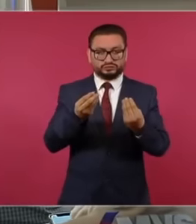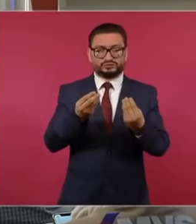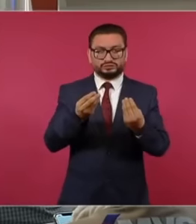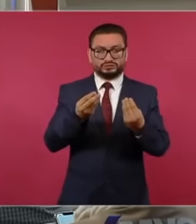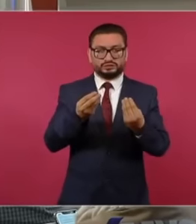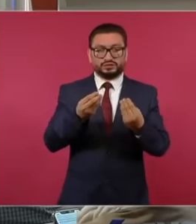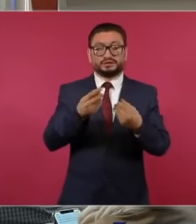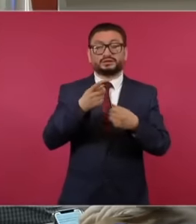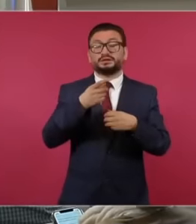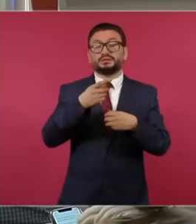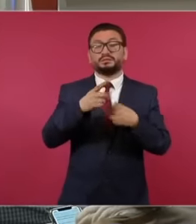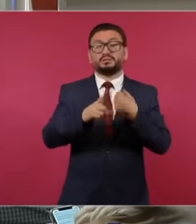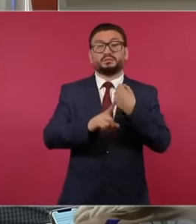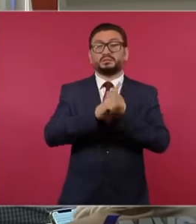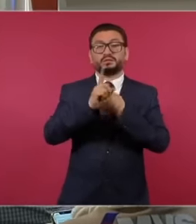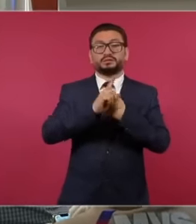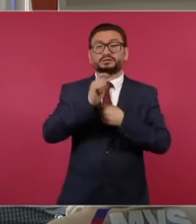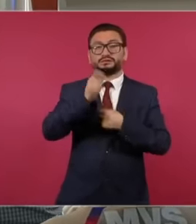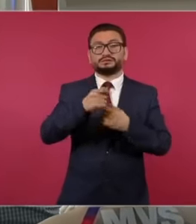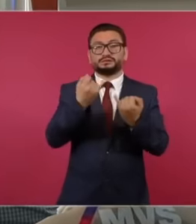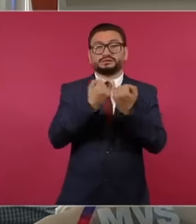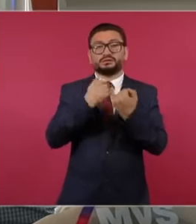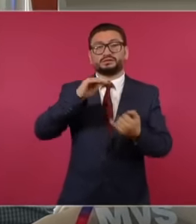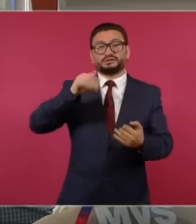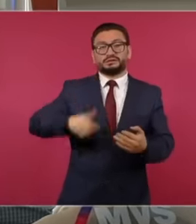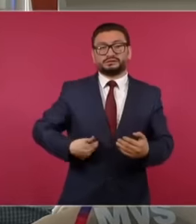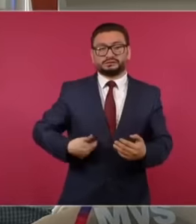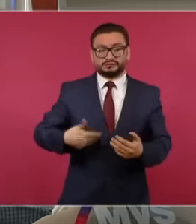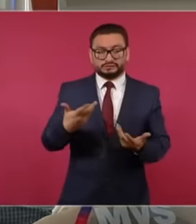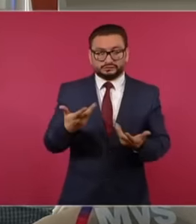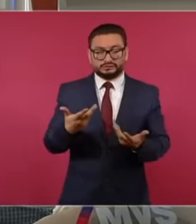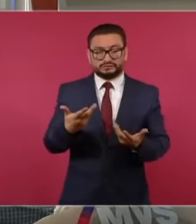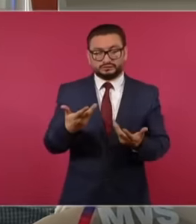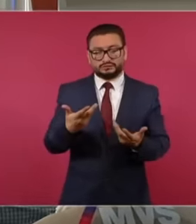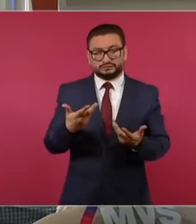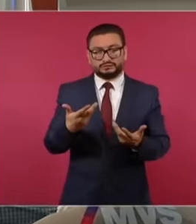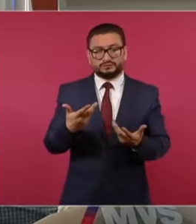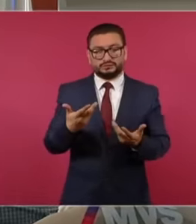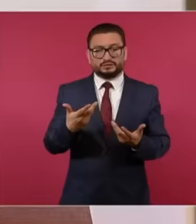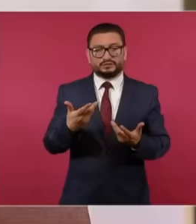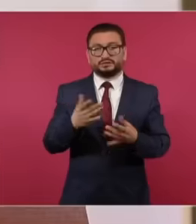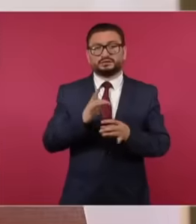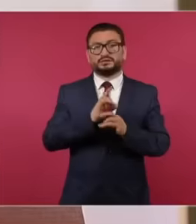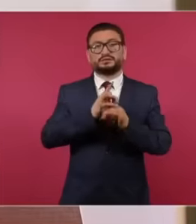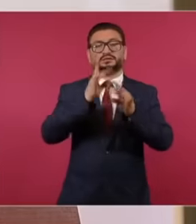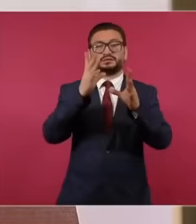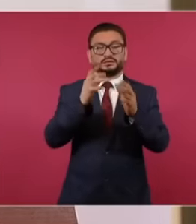truck accidents with